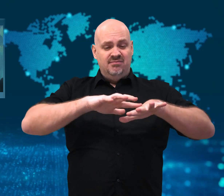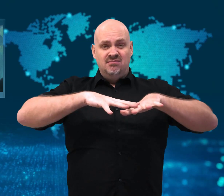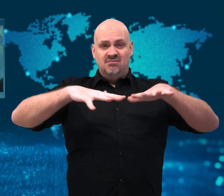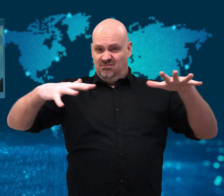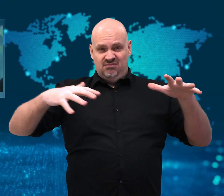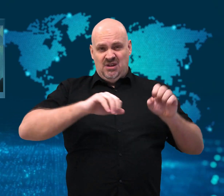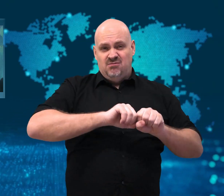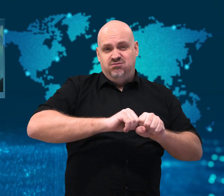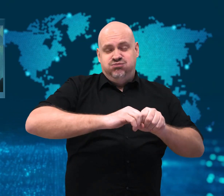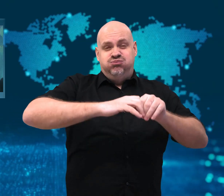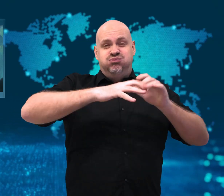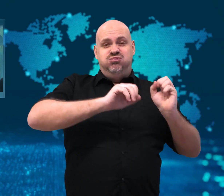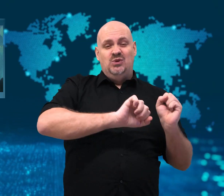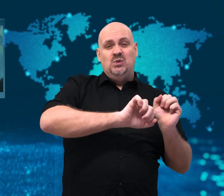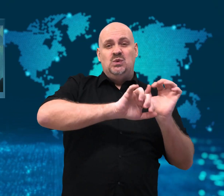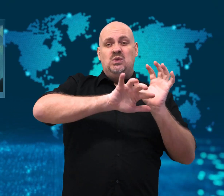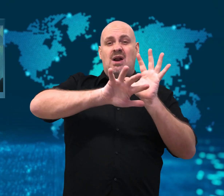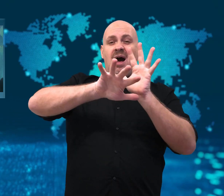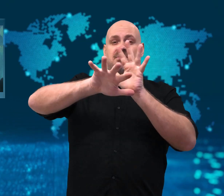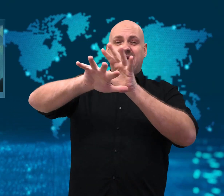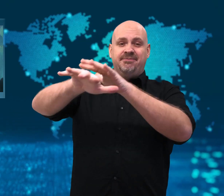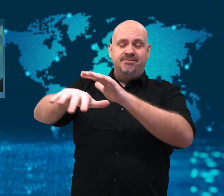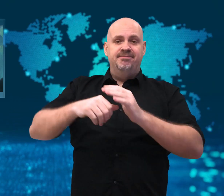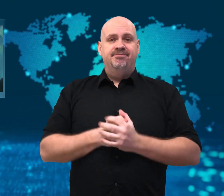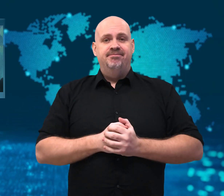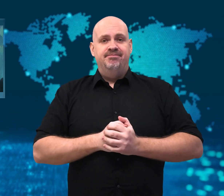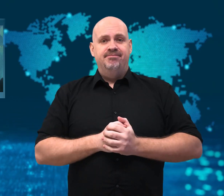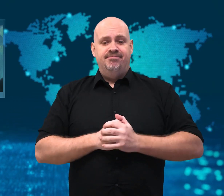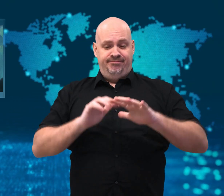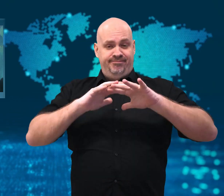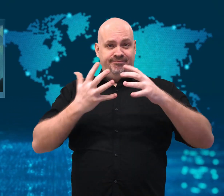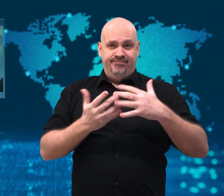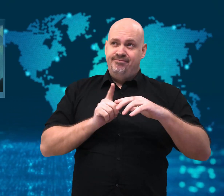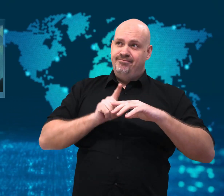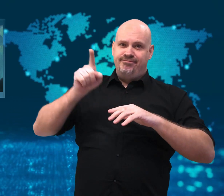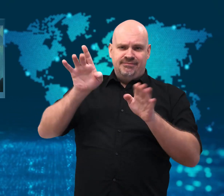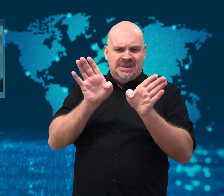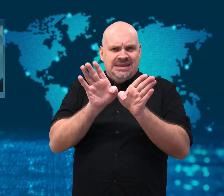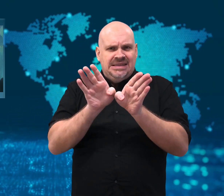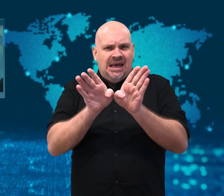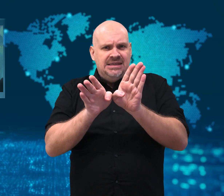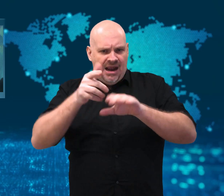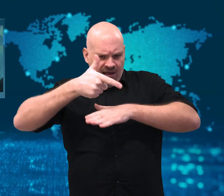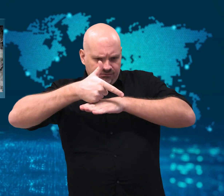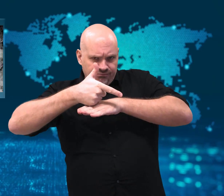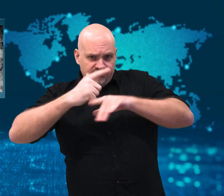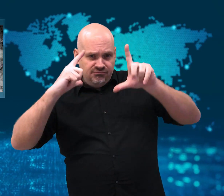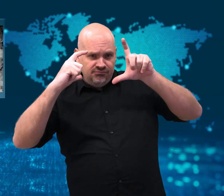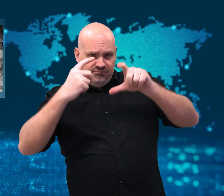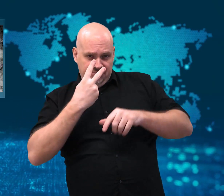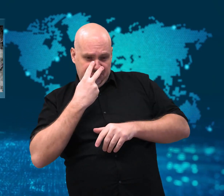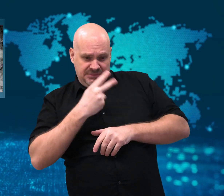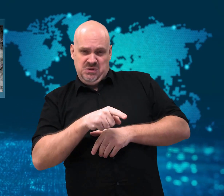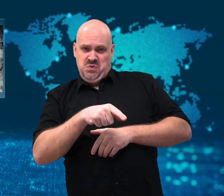A satellite image showed a plume of ash, steam,